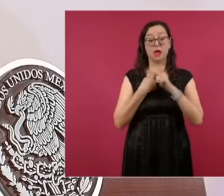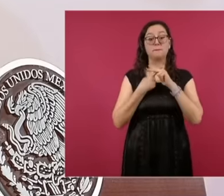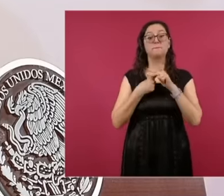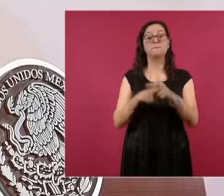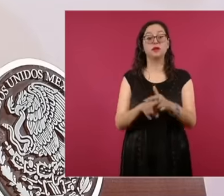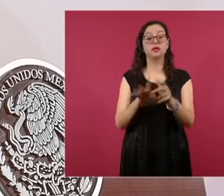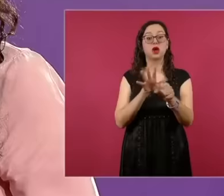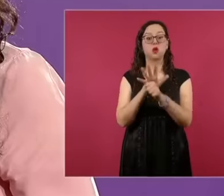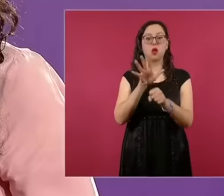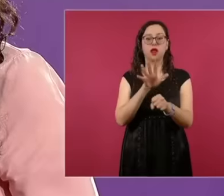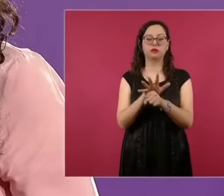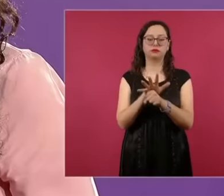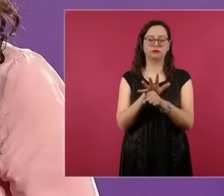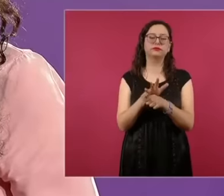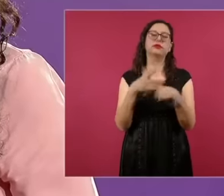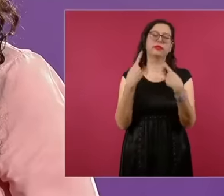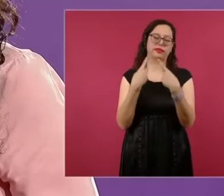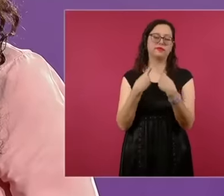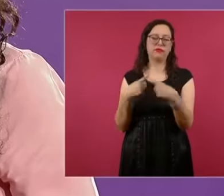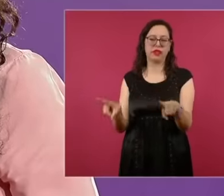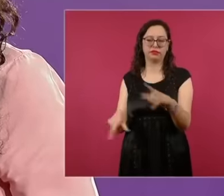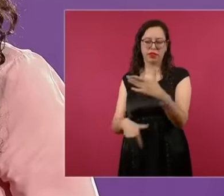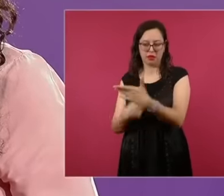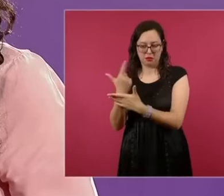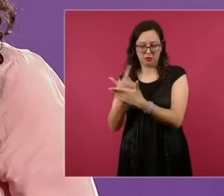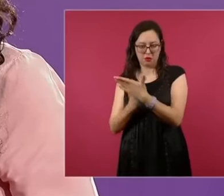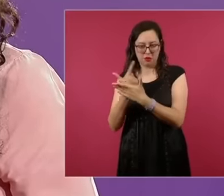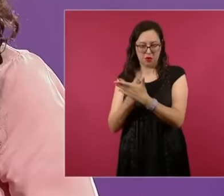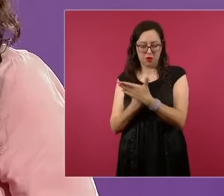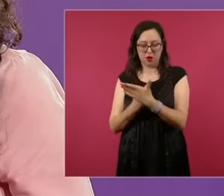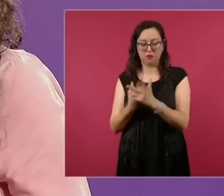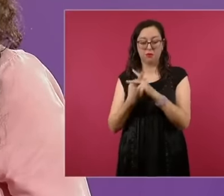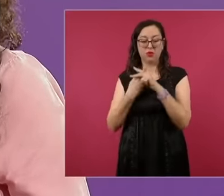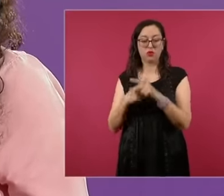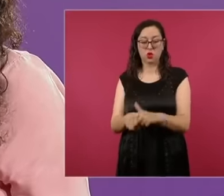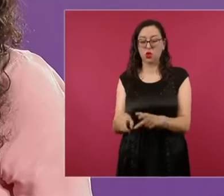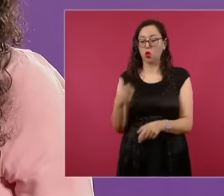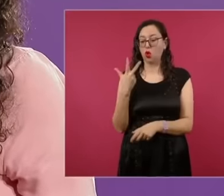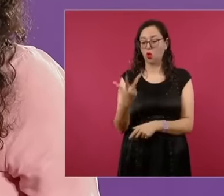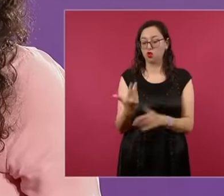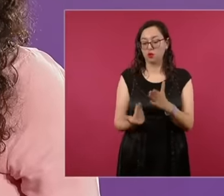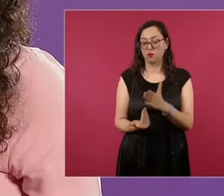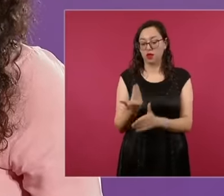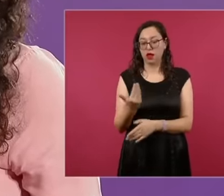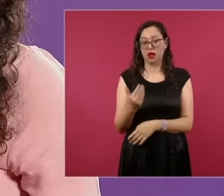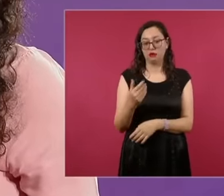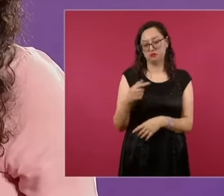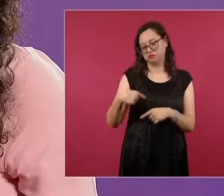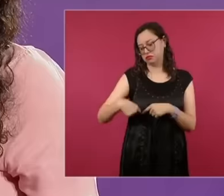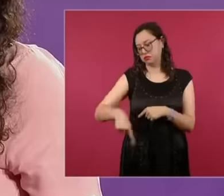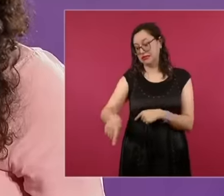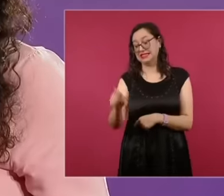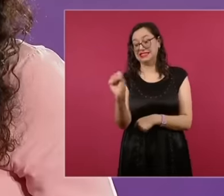district meetings, that will start today at 8 in the morning and they will conclude on Saturday, so we are going